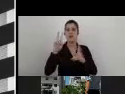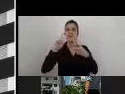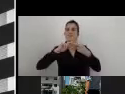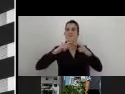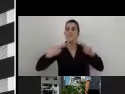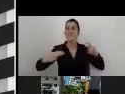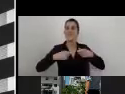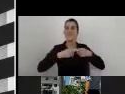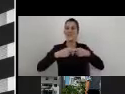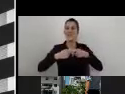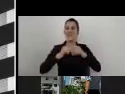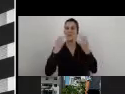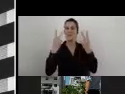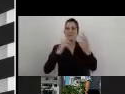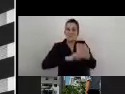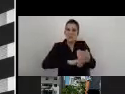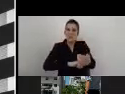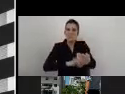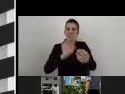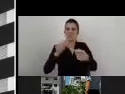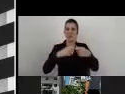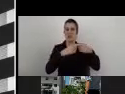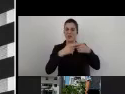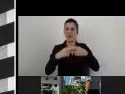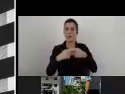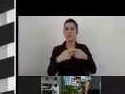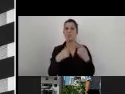way that we are characterizing the auditing process and